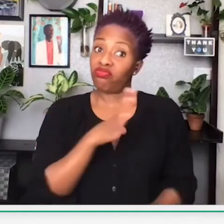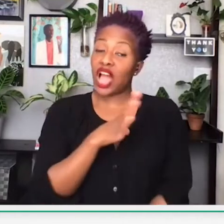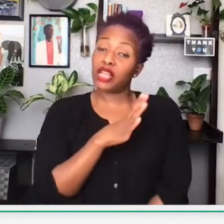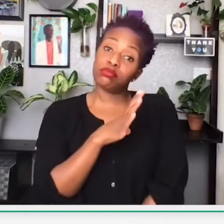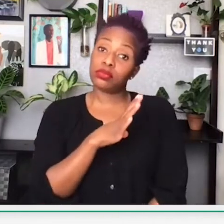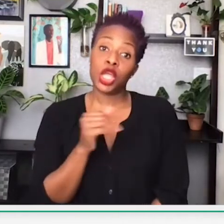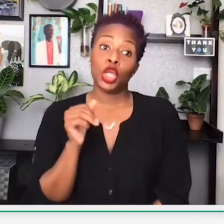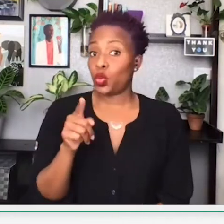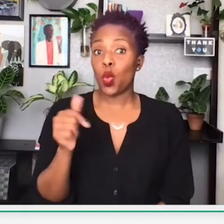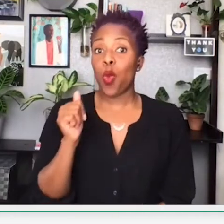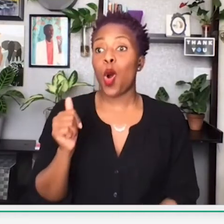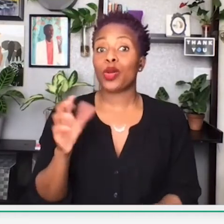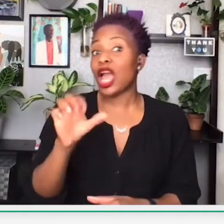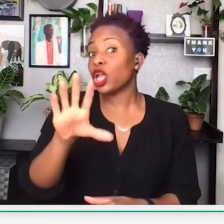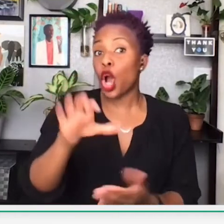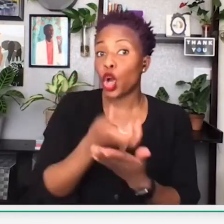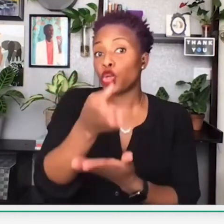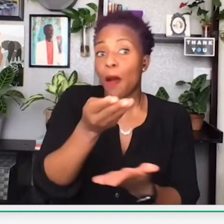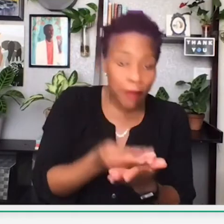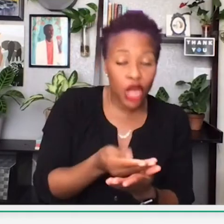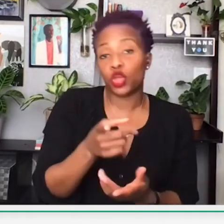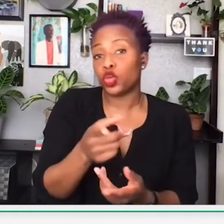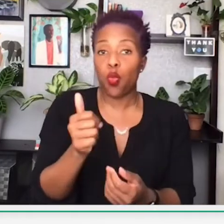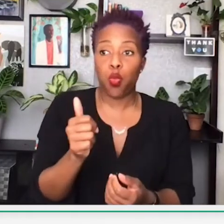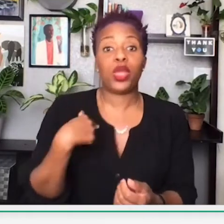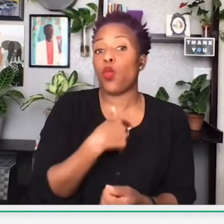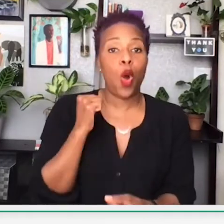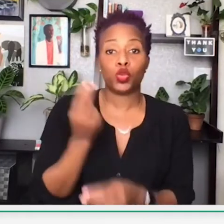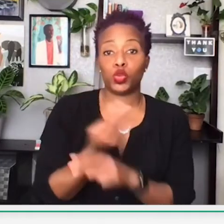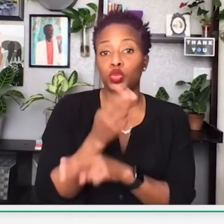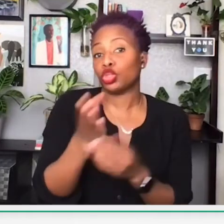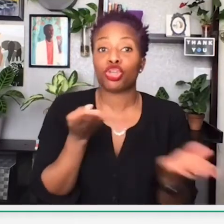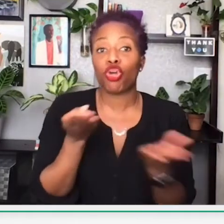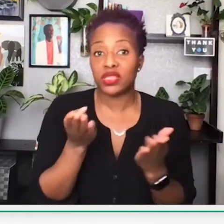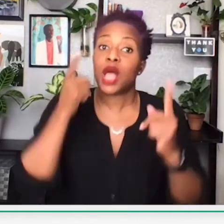Having the mentality, saying that, “If you won't treat us fair, you won't get our money,” that “you